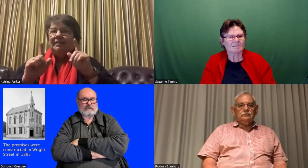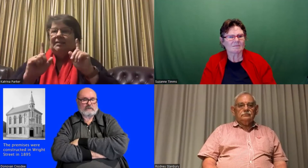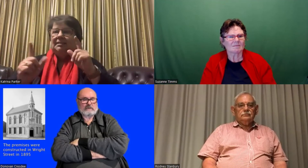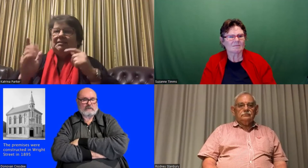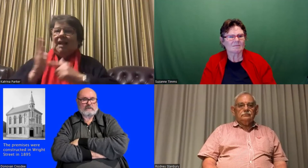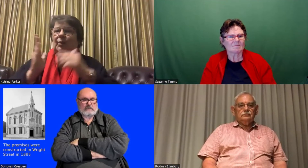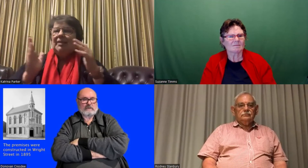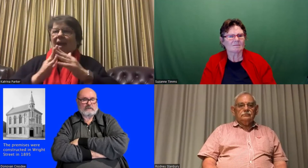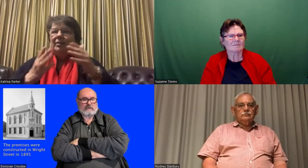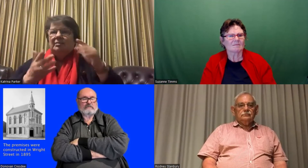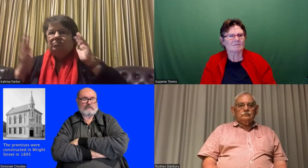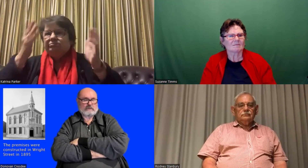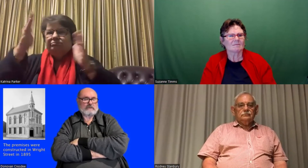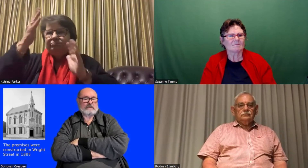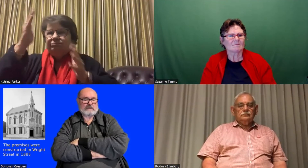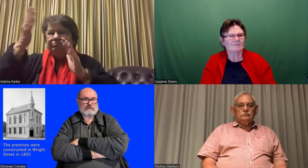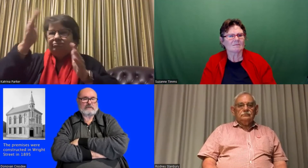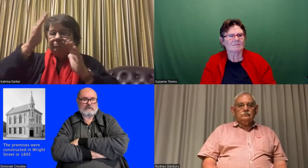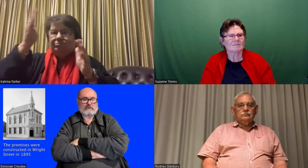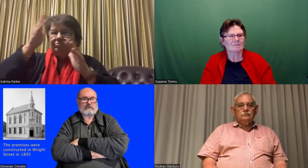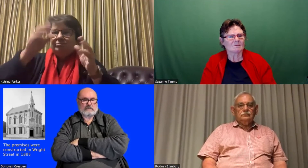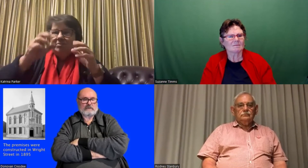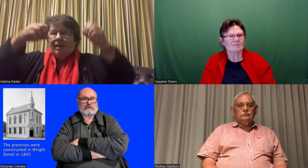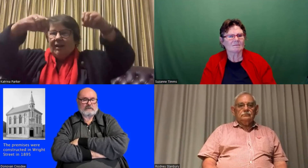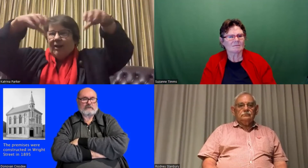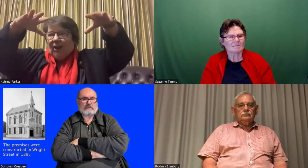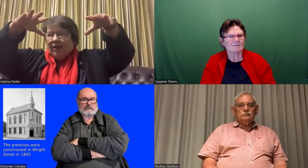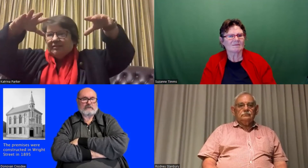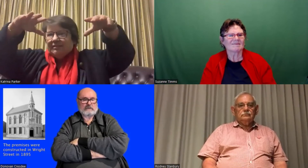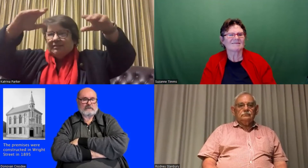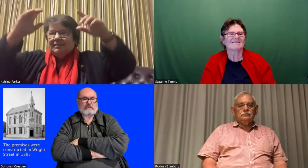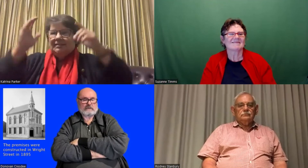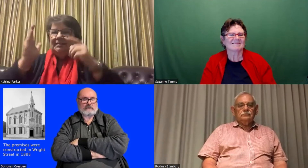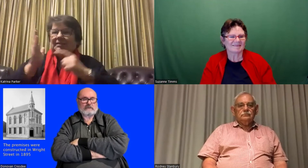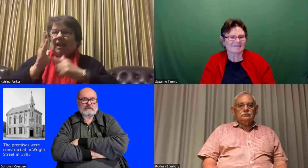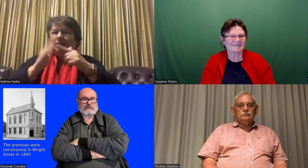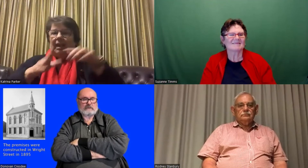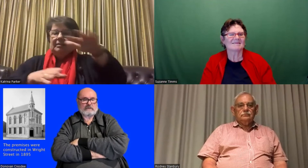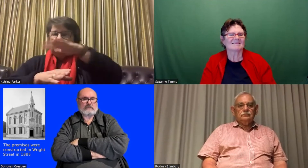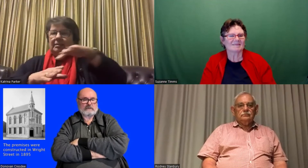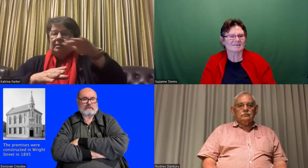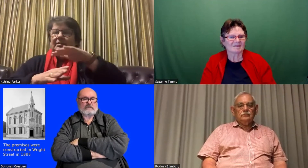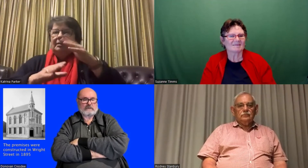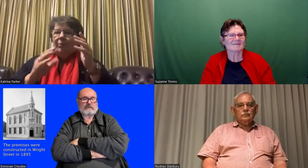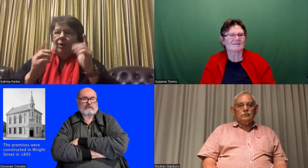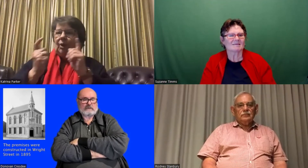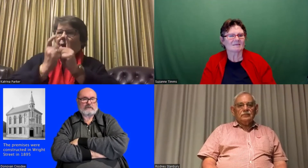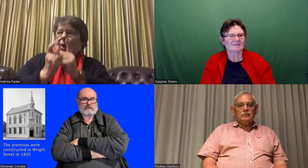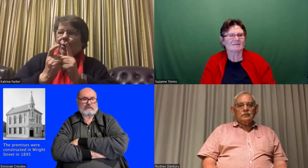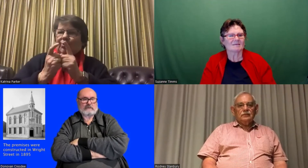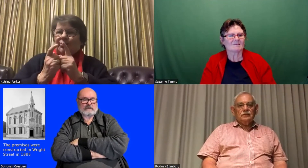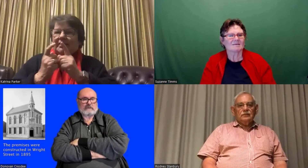other Deaf people and so they would stay around the school, under lights in the area or close by.